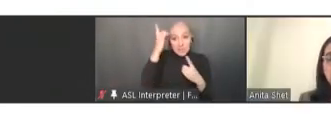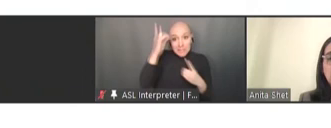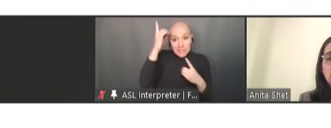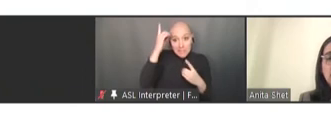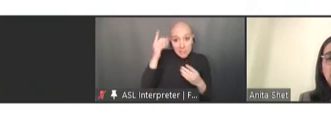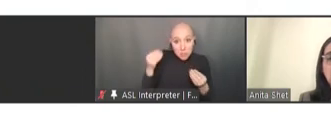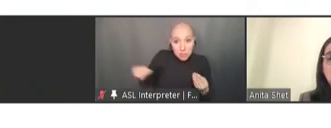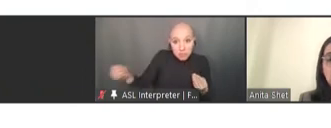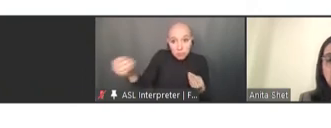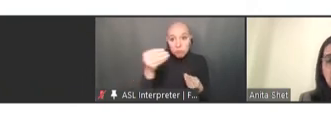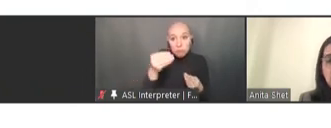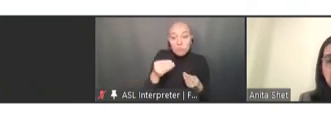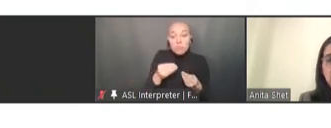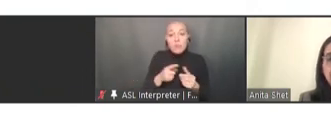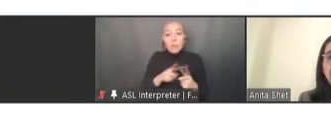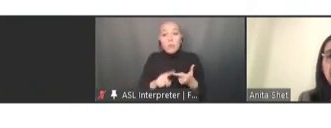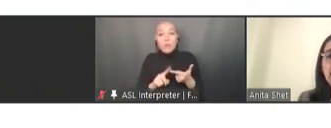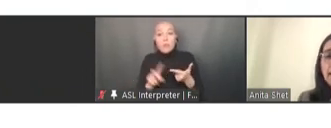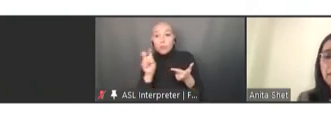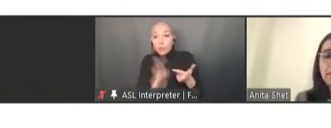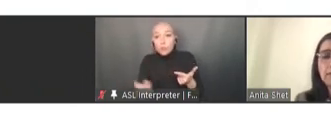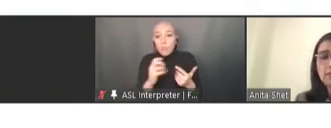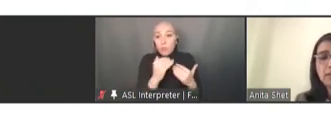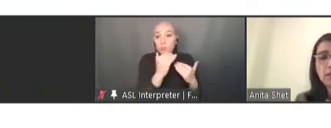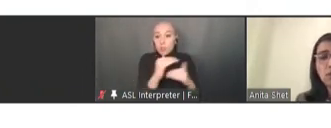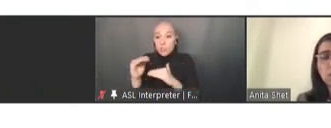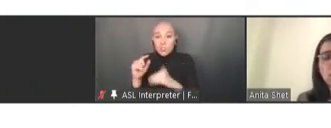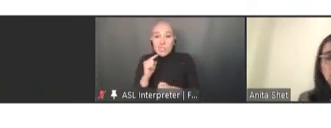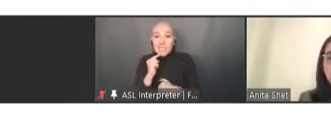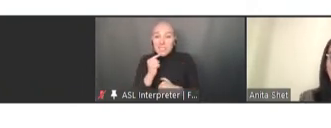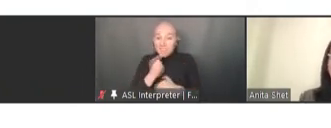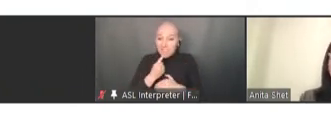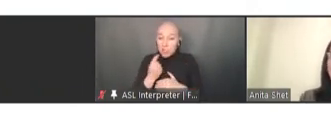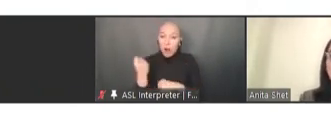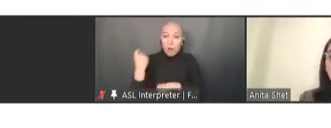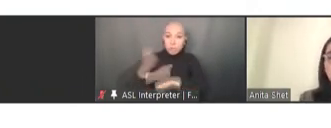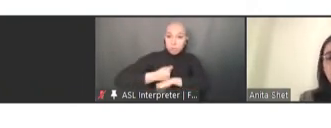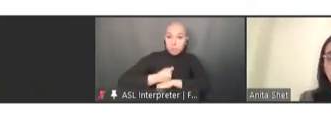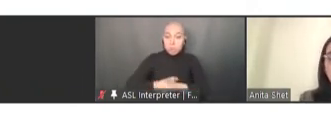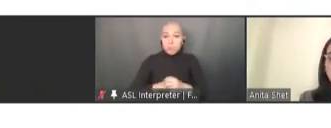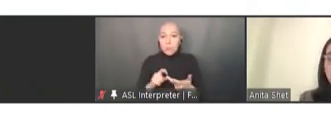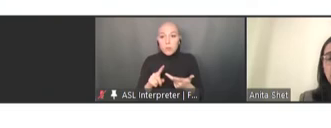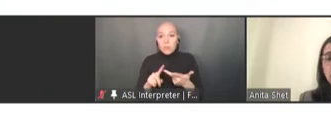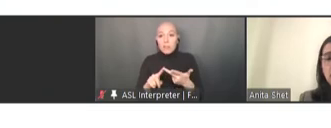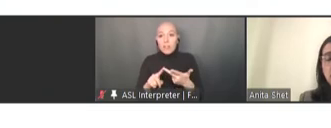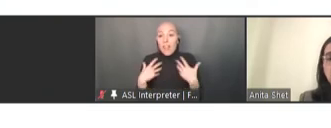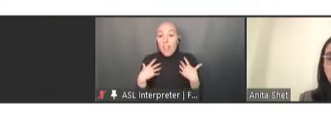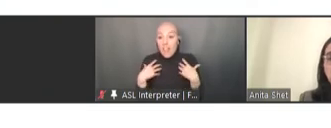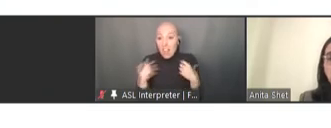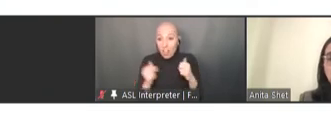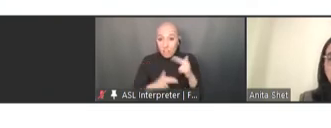in severe lock-downs, health facility closures, and also change of health facilities into just